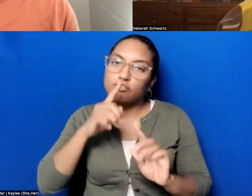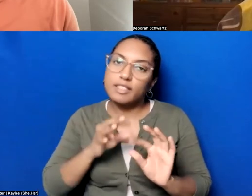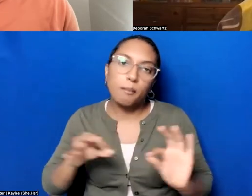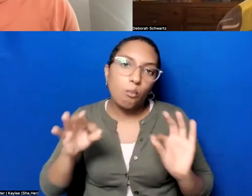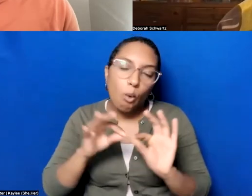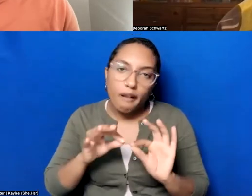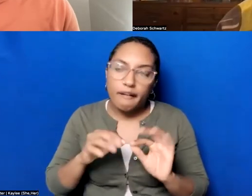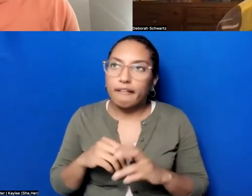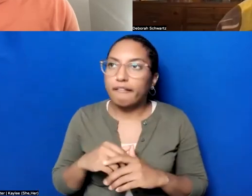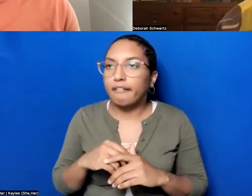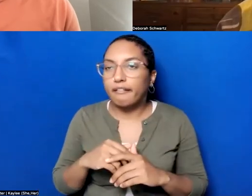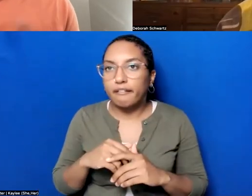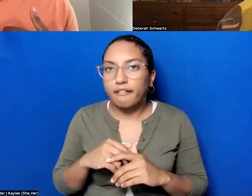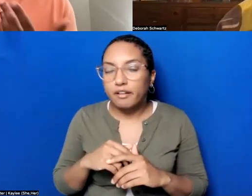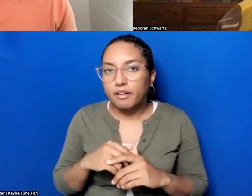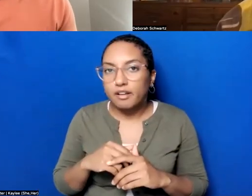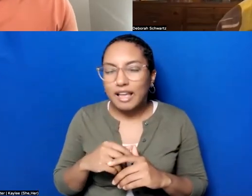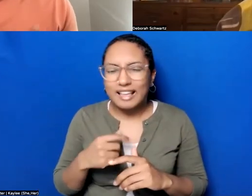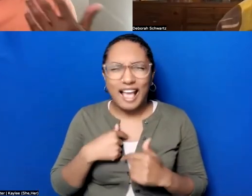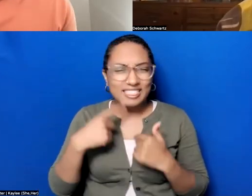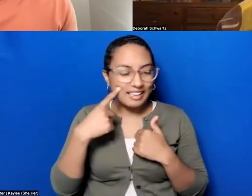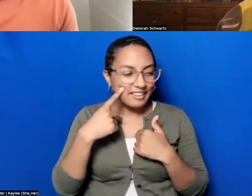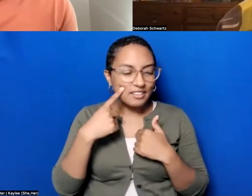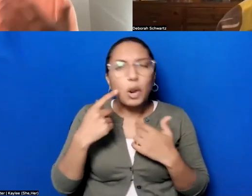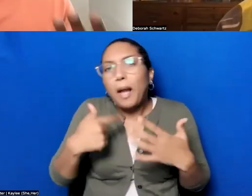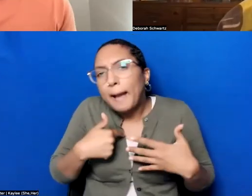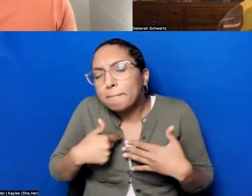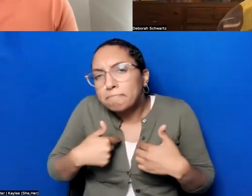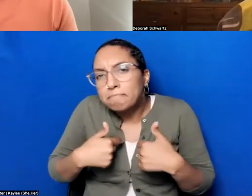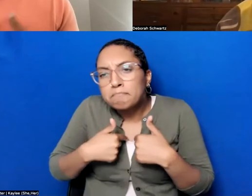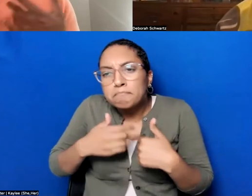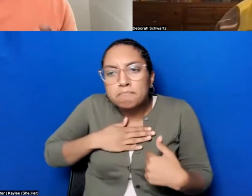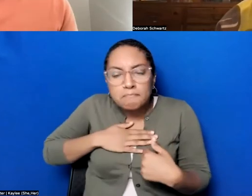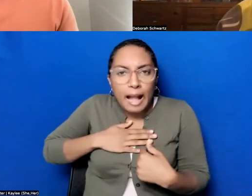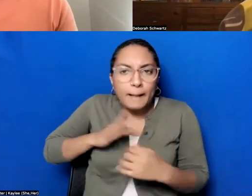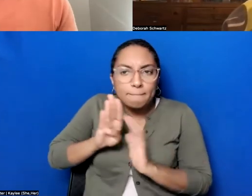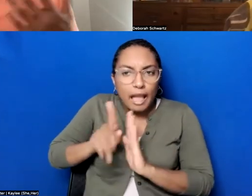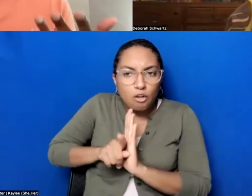I think that- and I come from you know, academic- trained, you know, like, as,